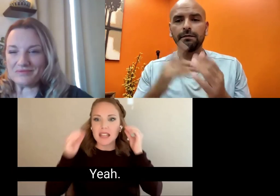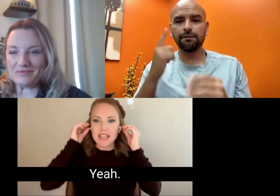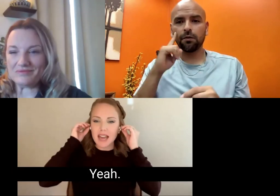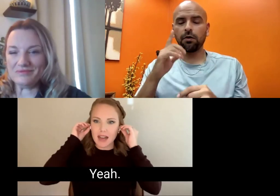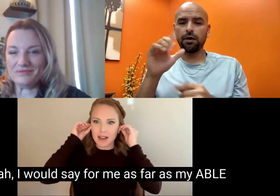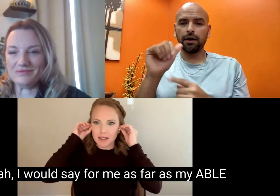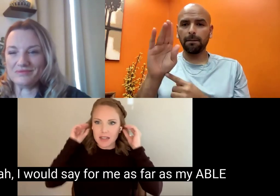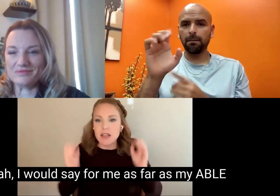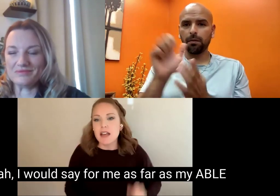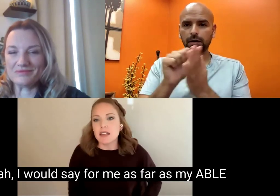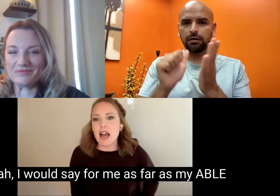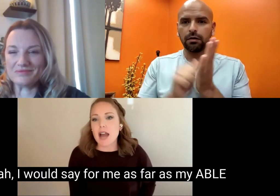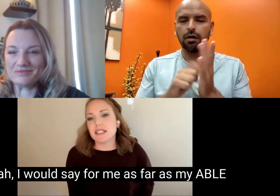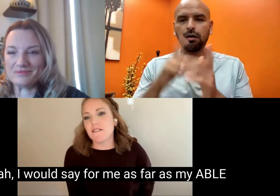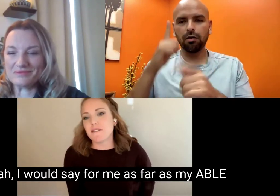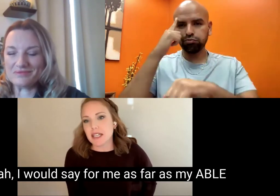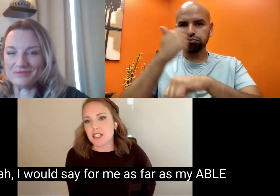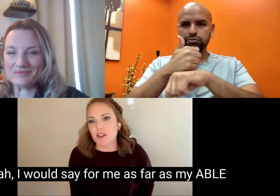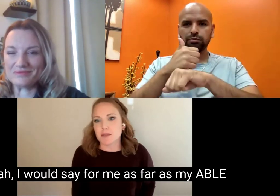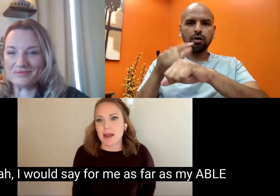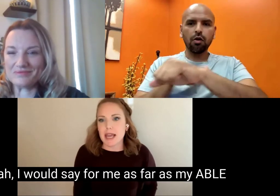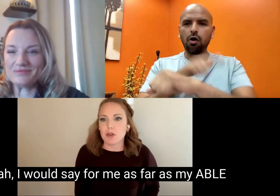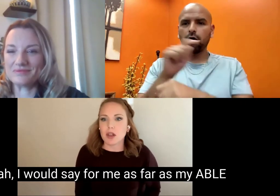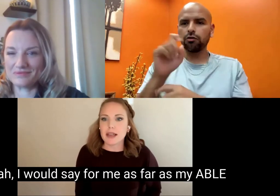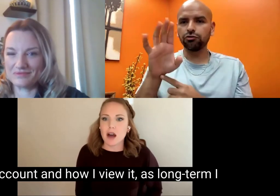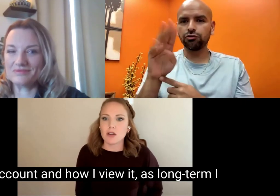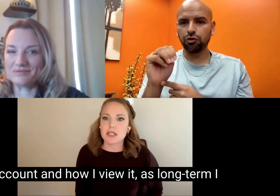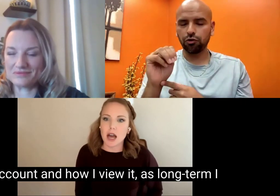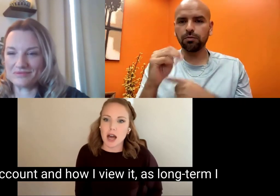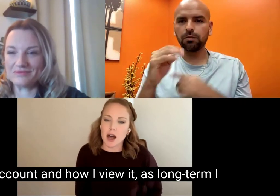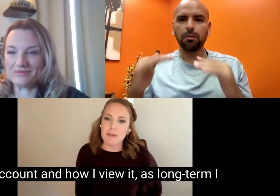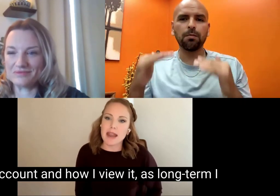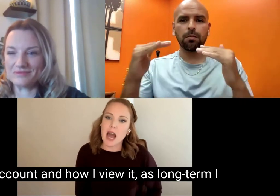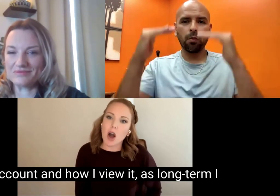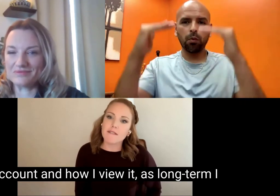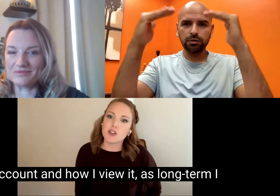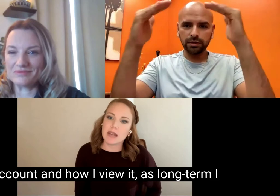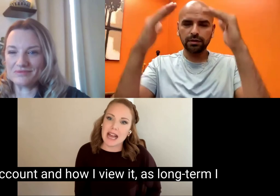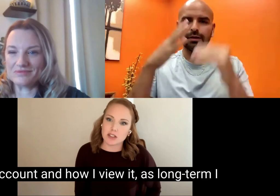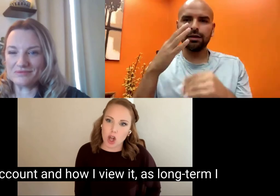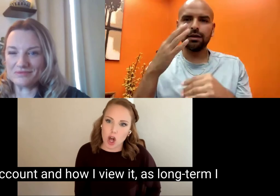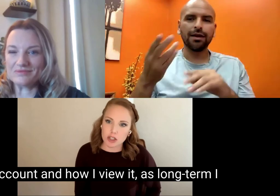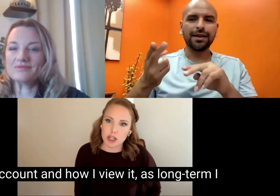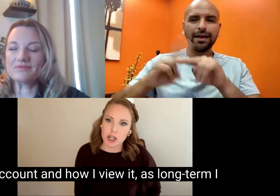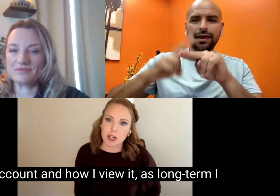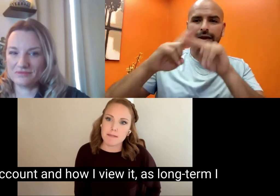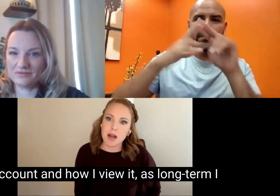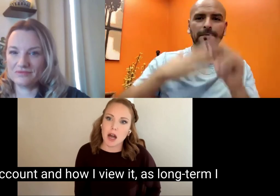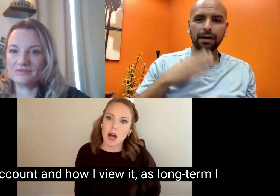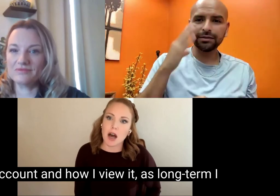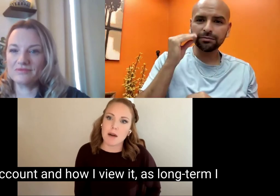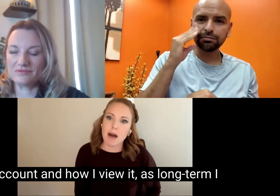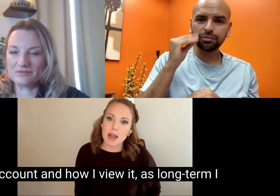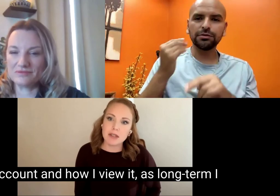Yeah. Yeah, I would say for me as far as my ABLE account and how I view it, as long-term I